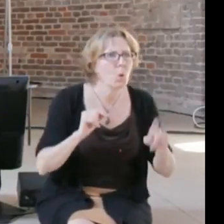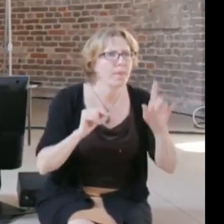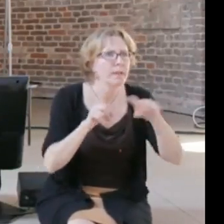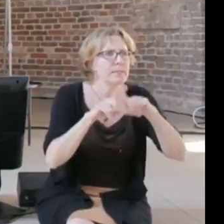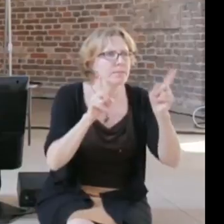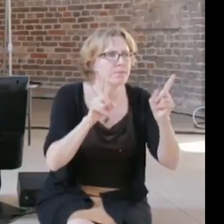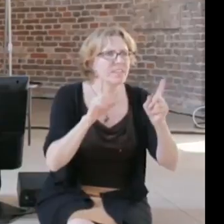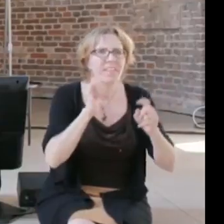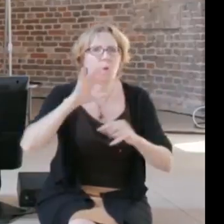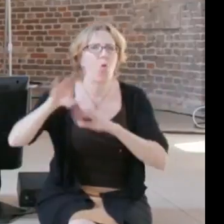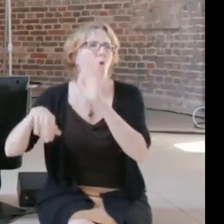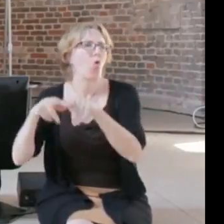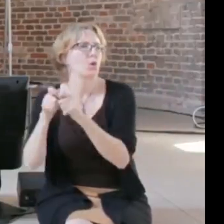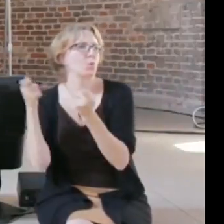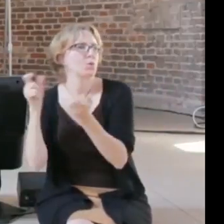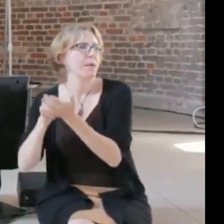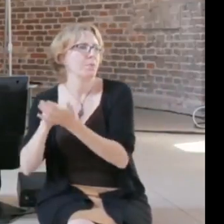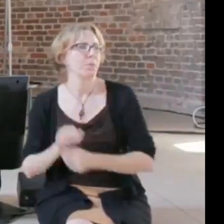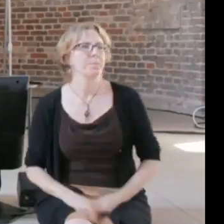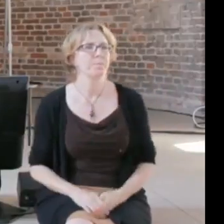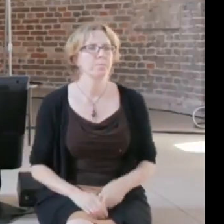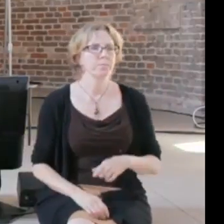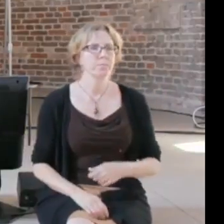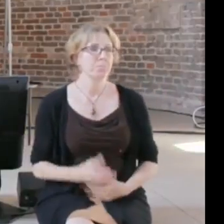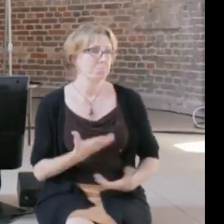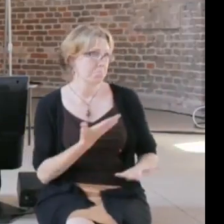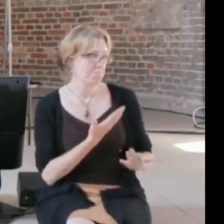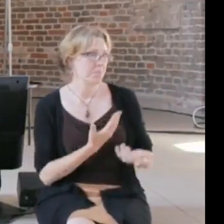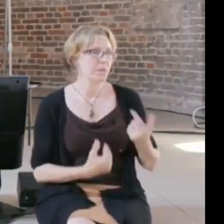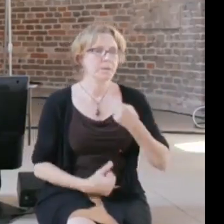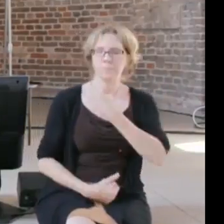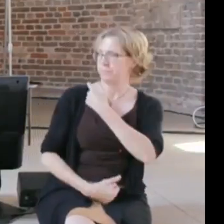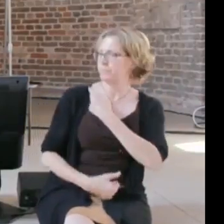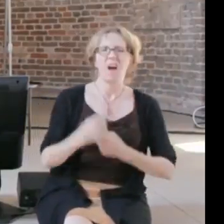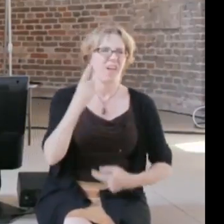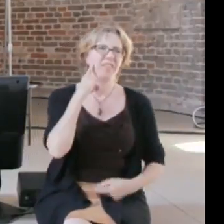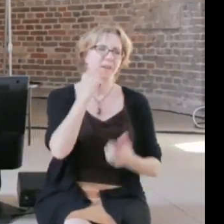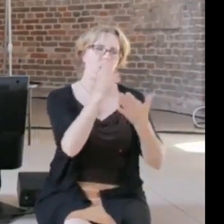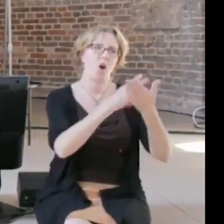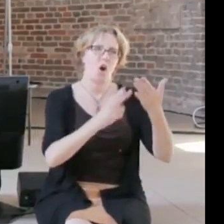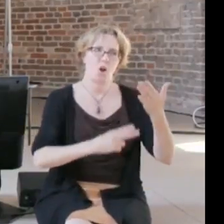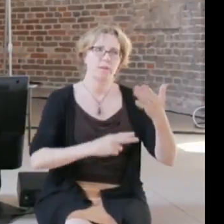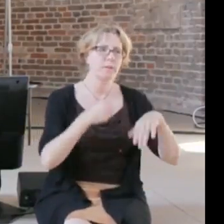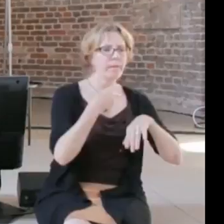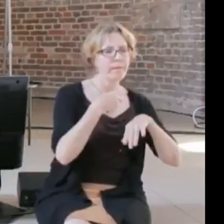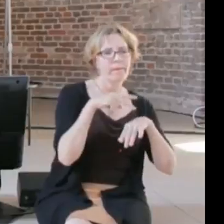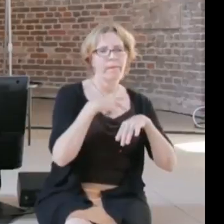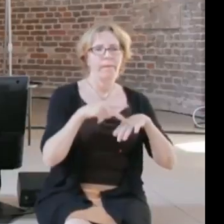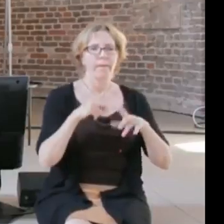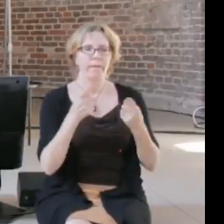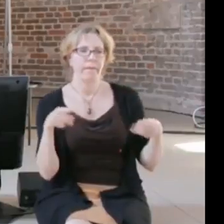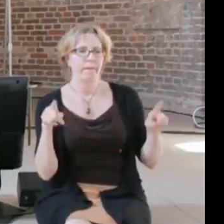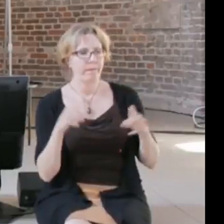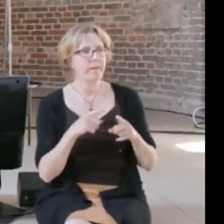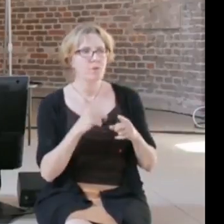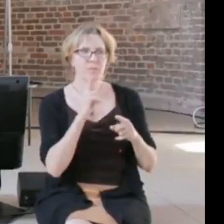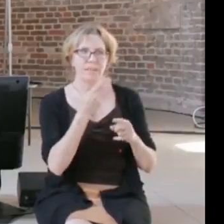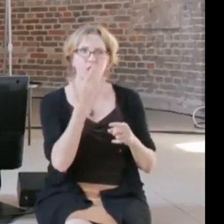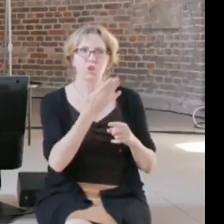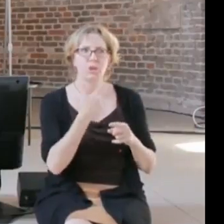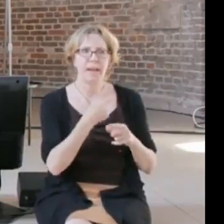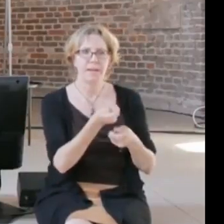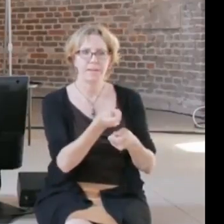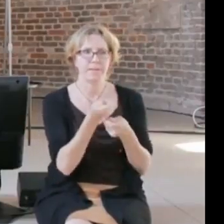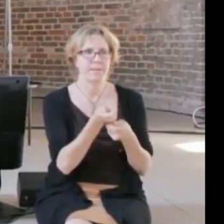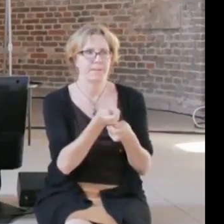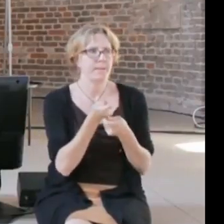Yeah I think that art is very good at putting these provocative theories that evoke an emotional